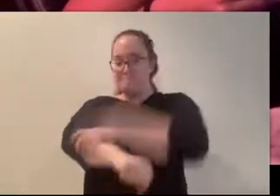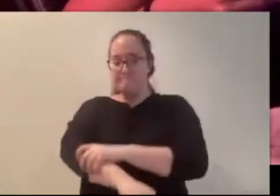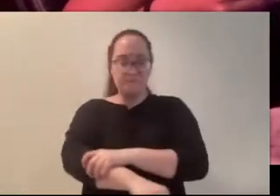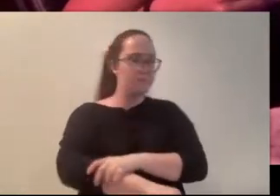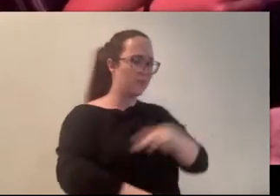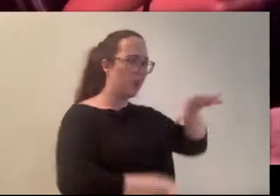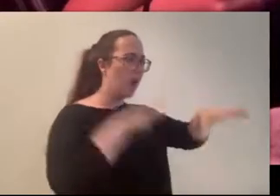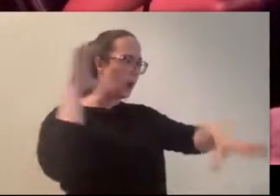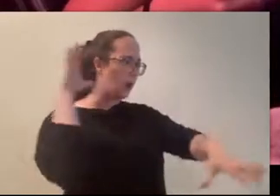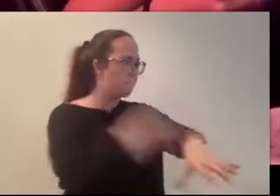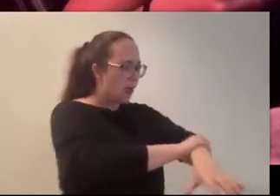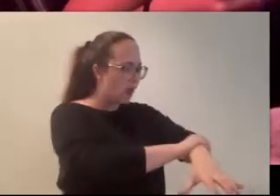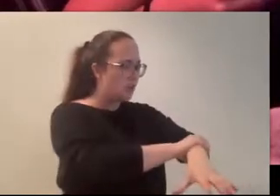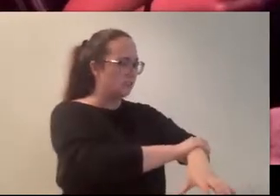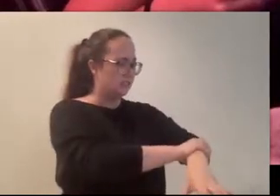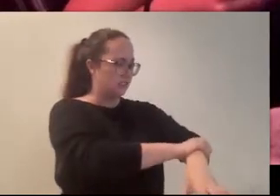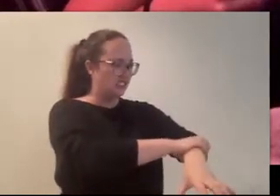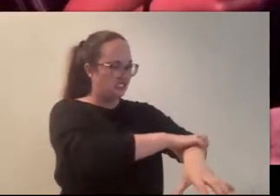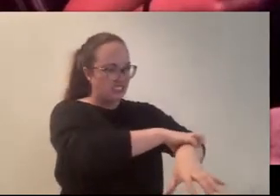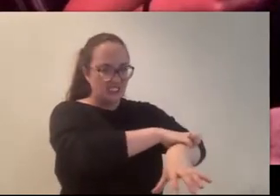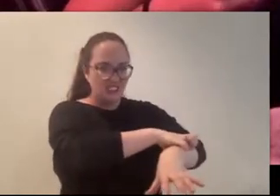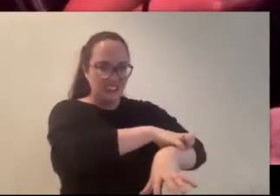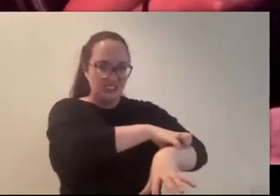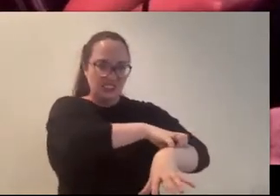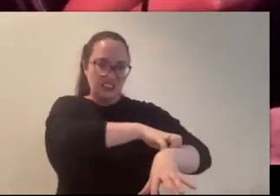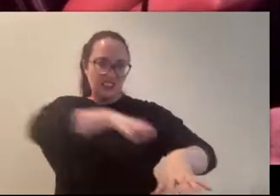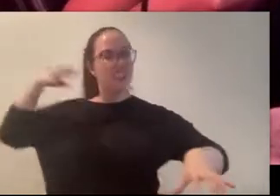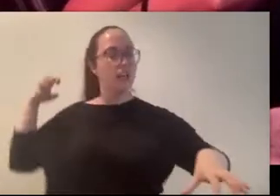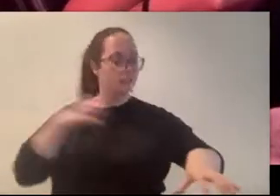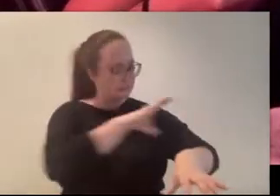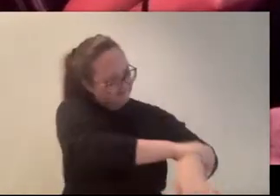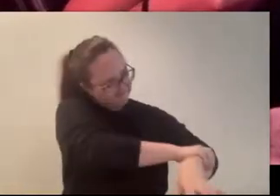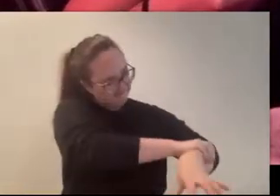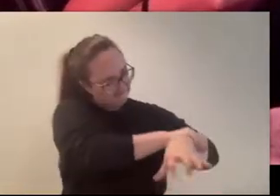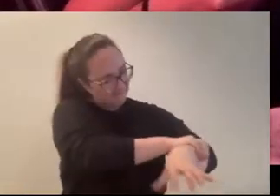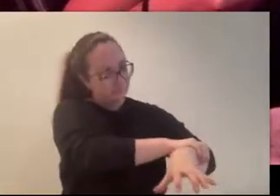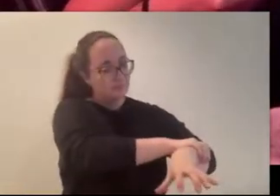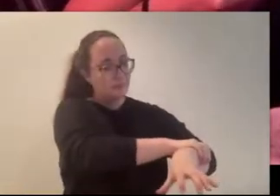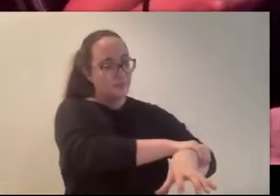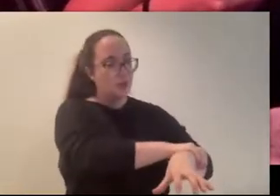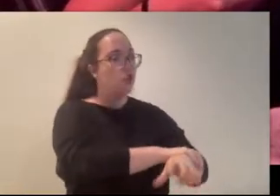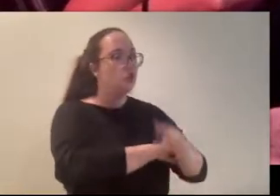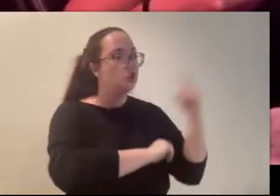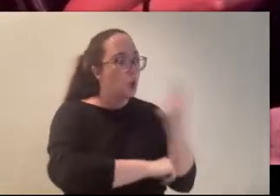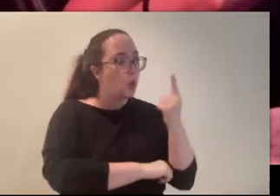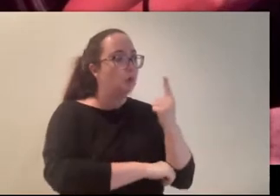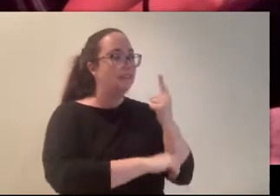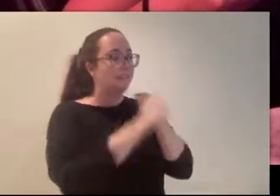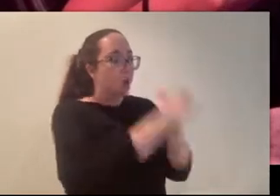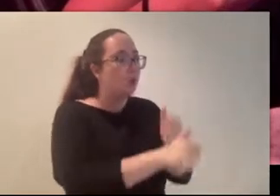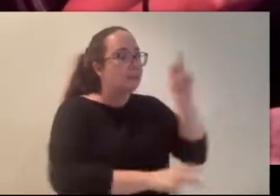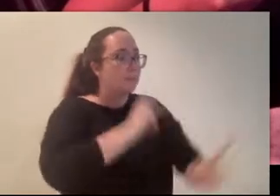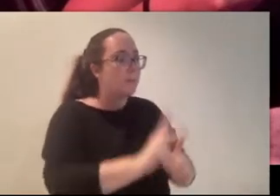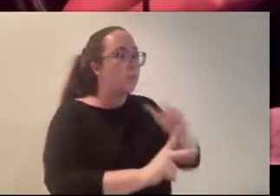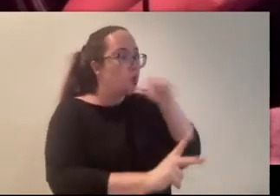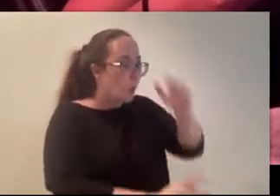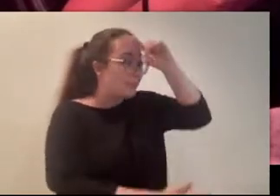clutched it until her nails were digging into my skin. “She only goes after people who don’t believe,” Stefi said. “That must be why-”